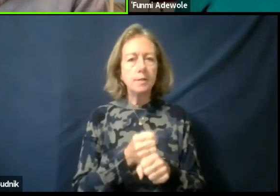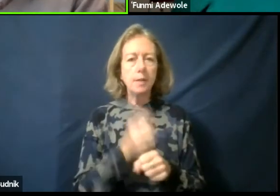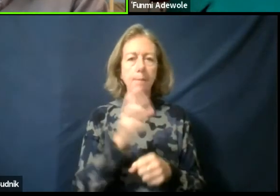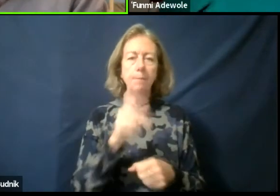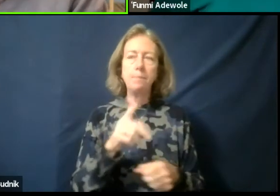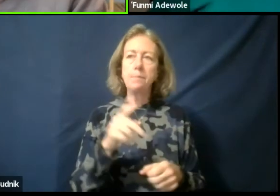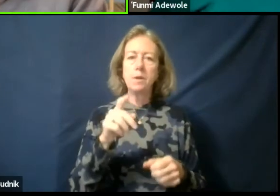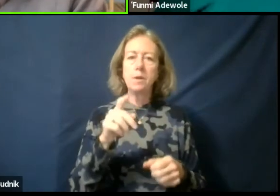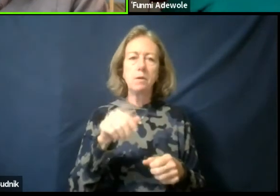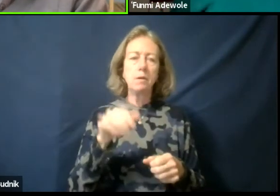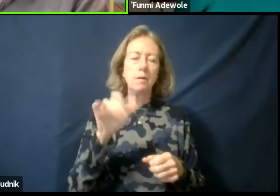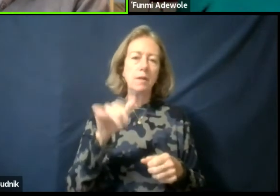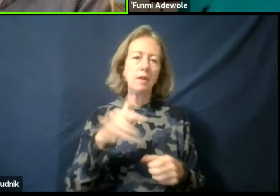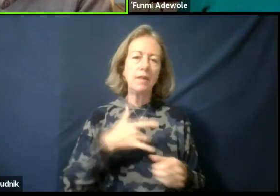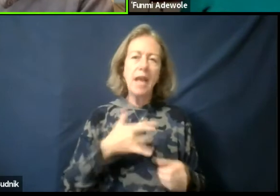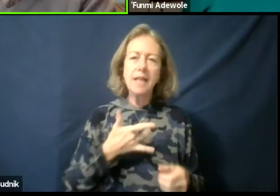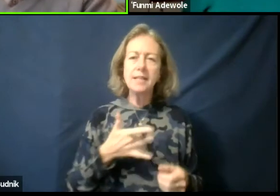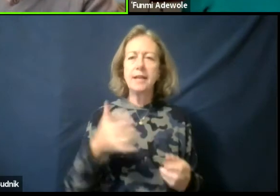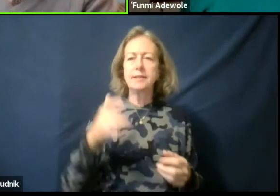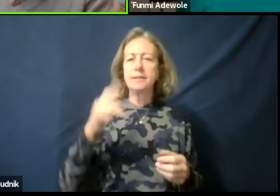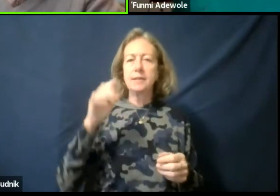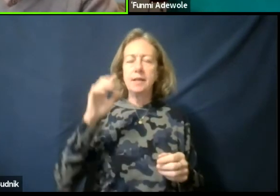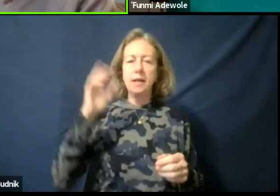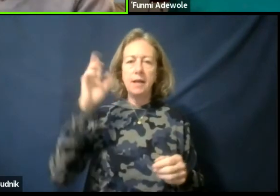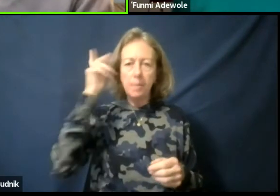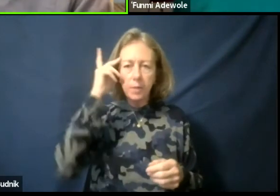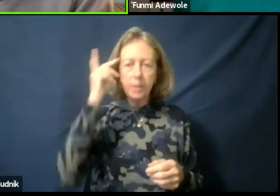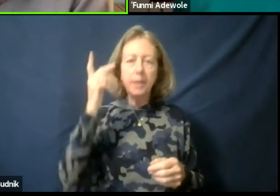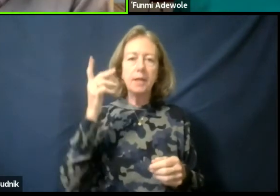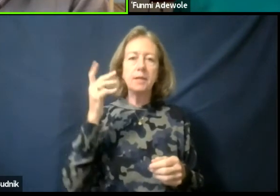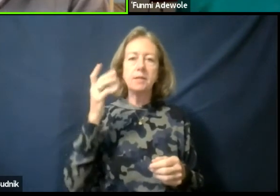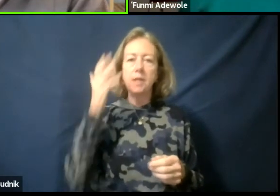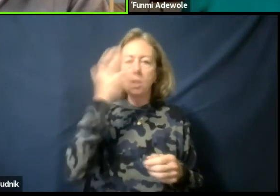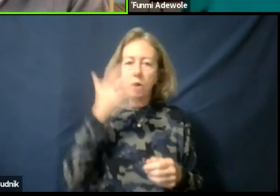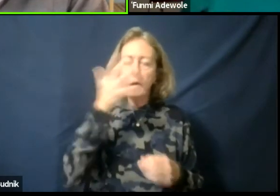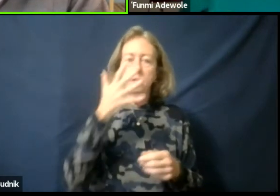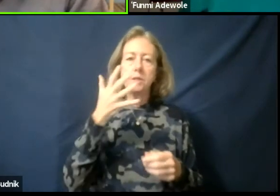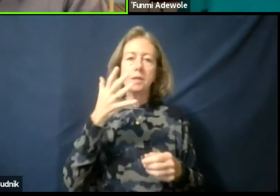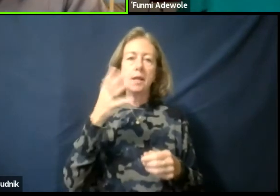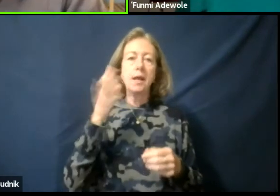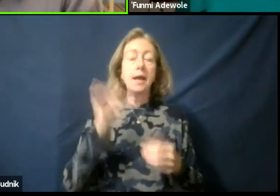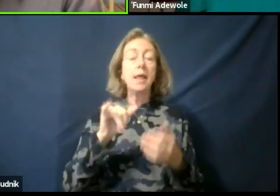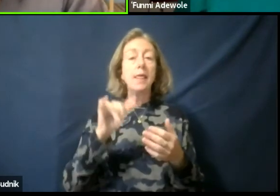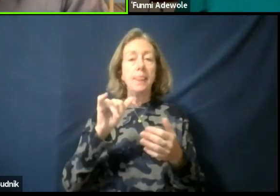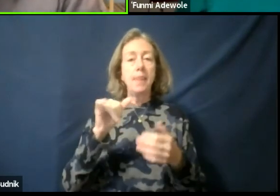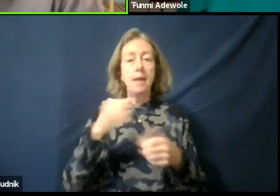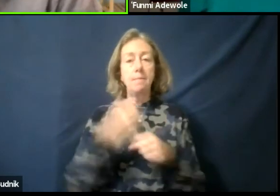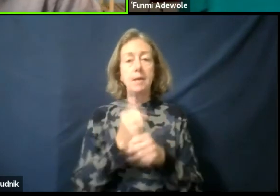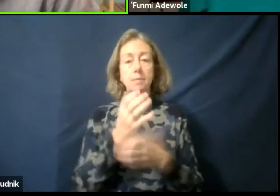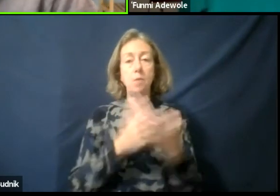about the political, the aesthetics and the humane, the visual constitutes as part of that. So, I will give you an example.